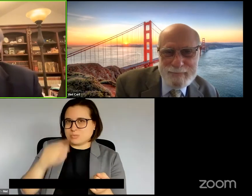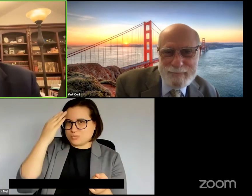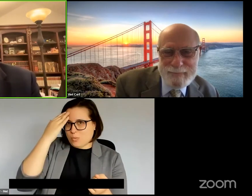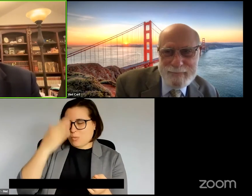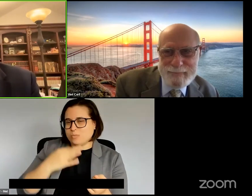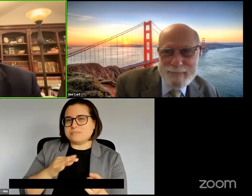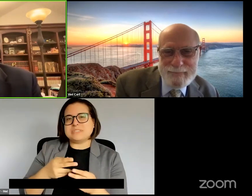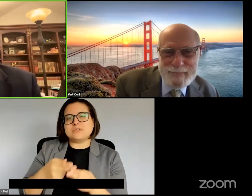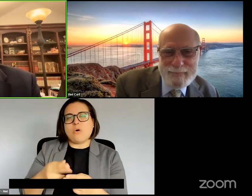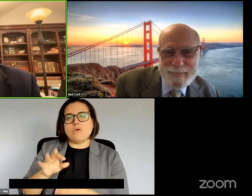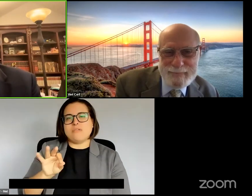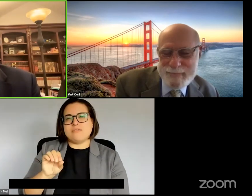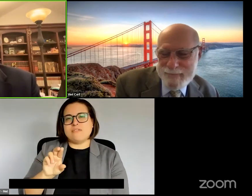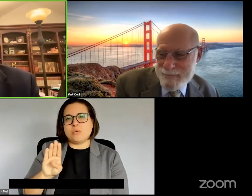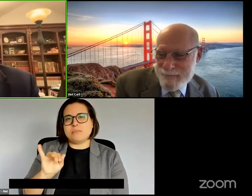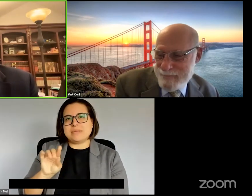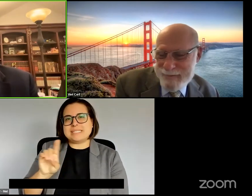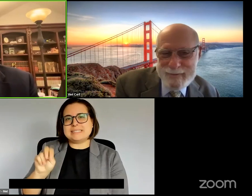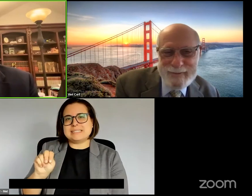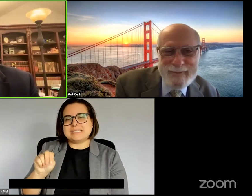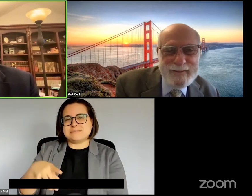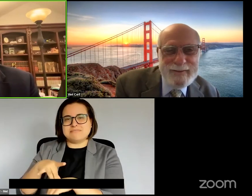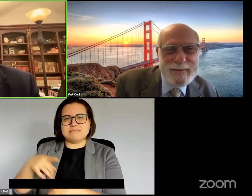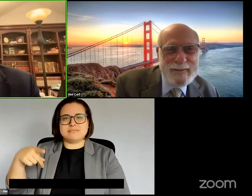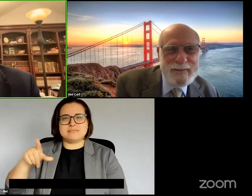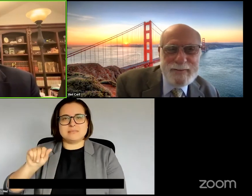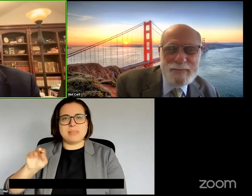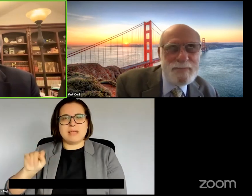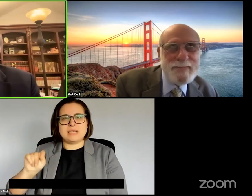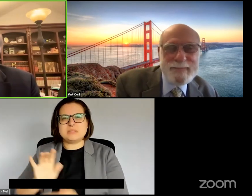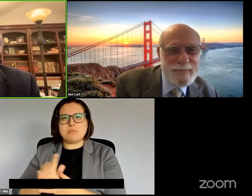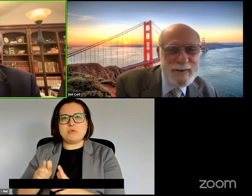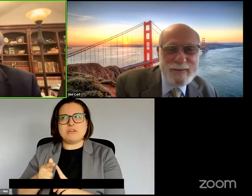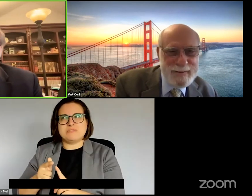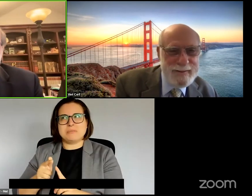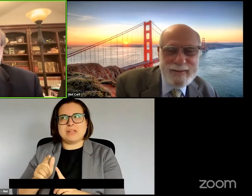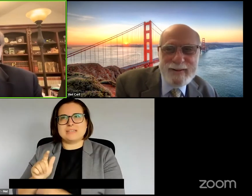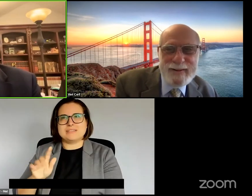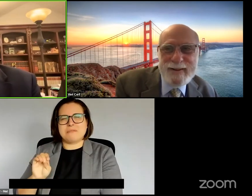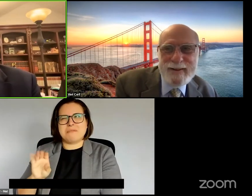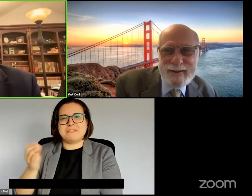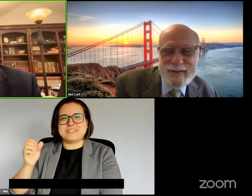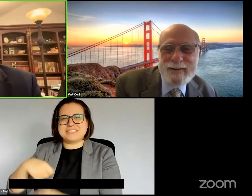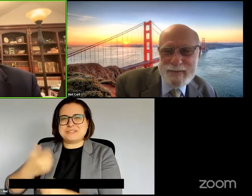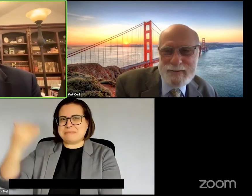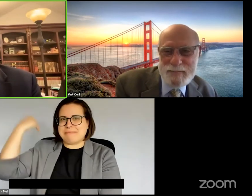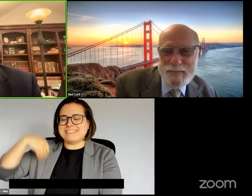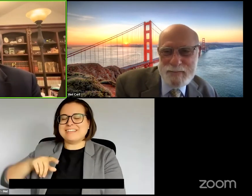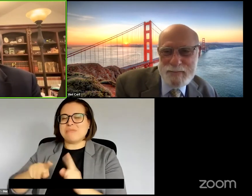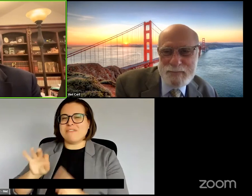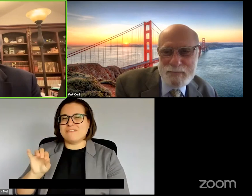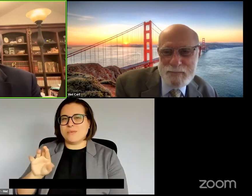It's a movie from I think four or five decades ago but it's an interesting one.